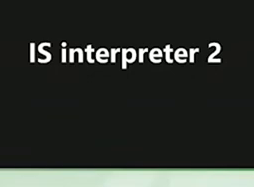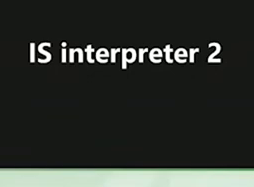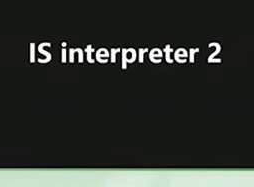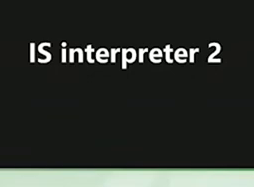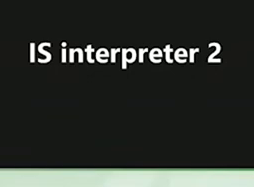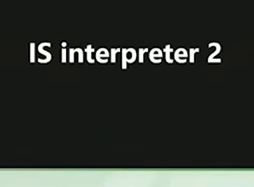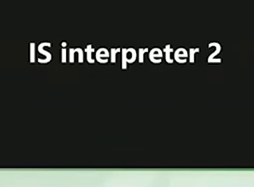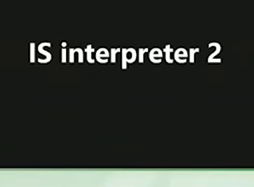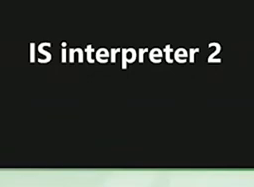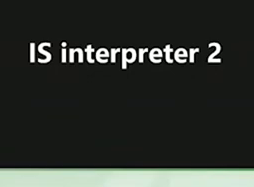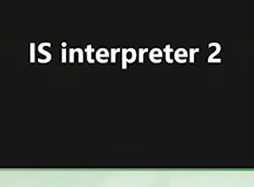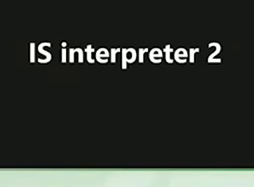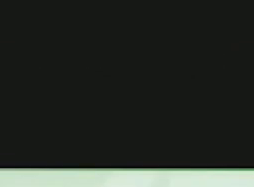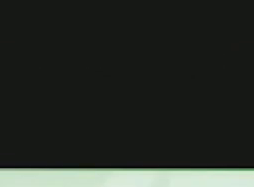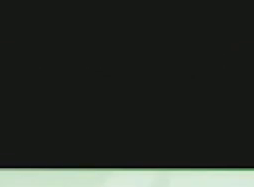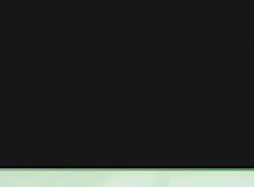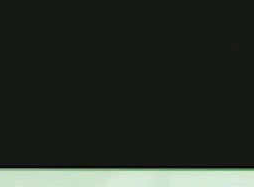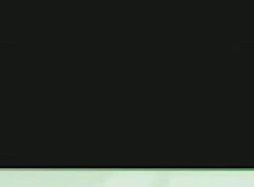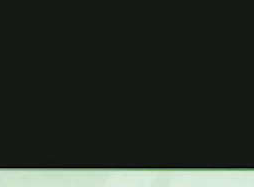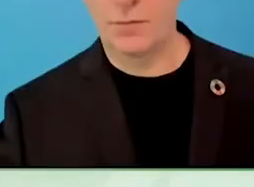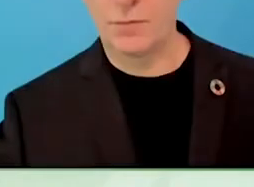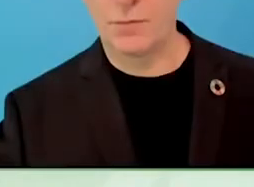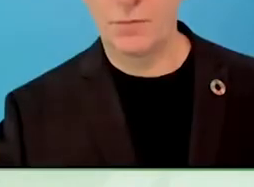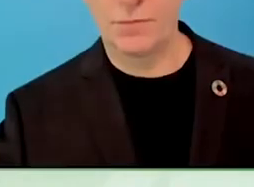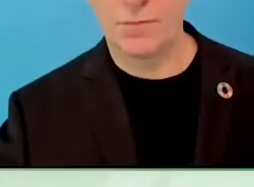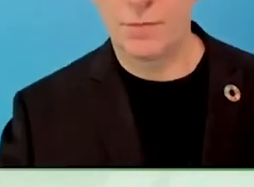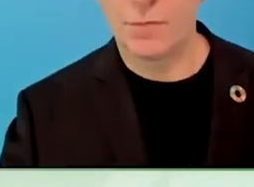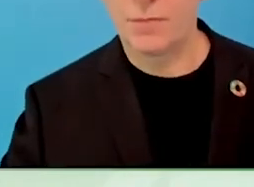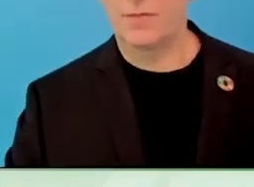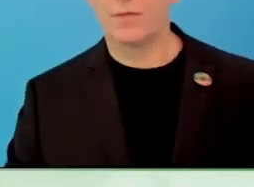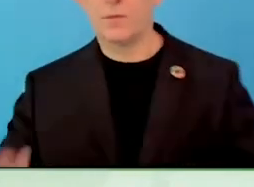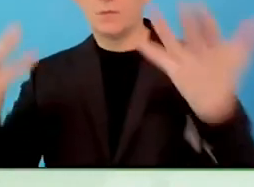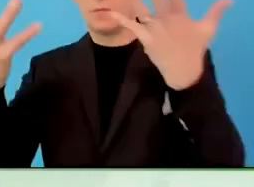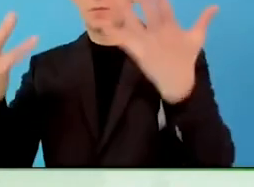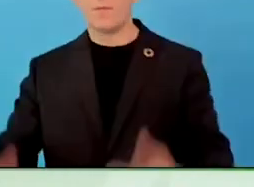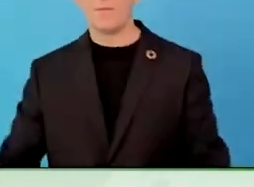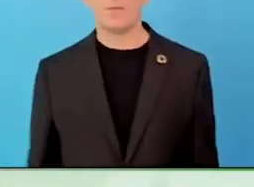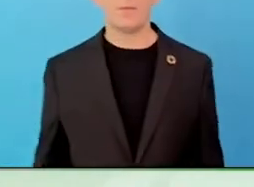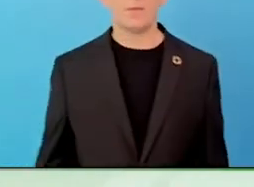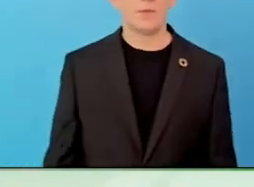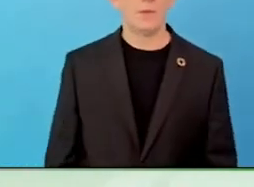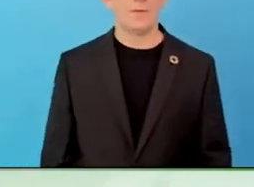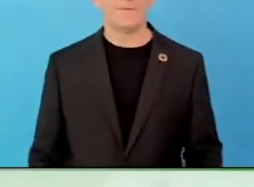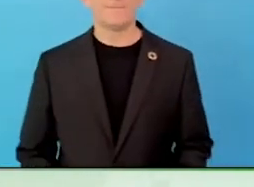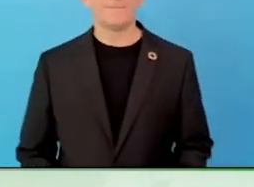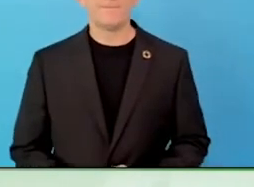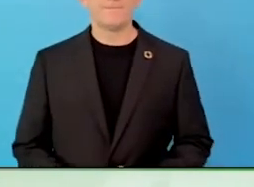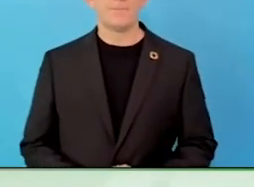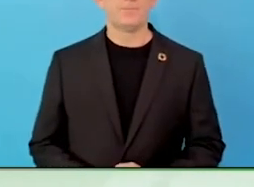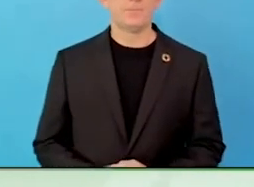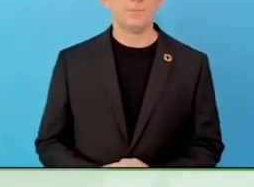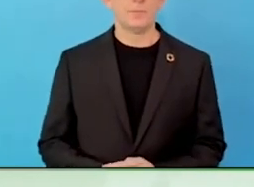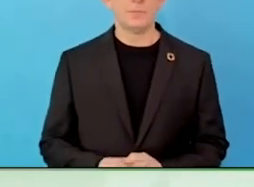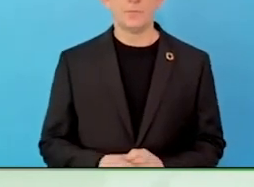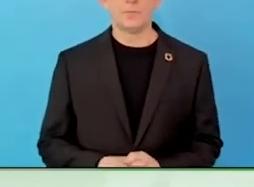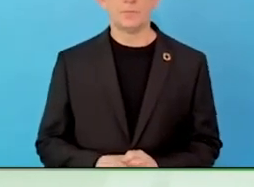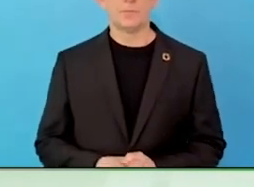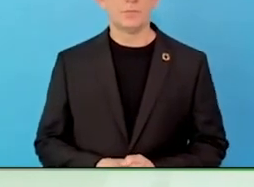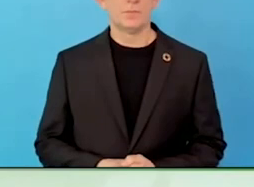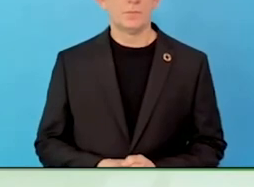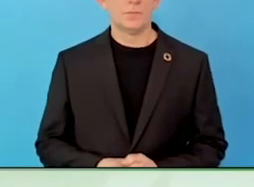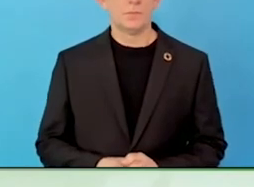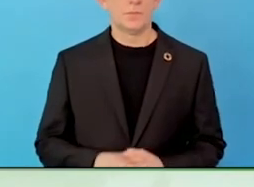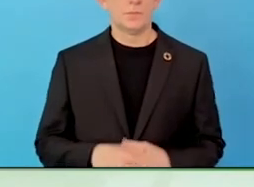going on everywhere in every country to the thinking, how can we